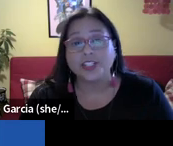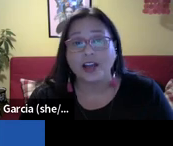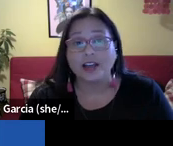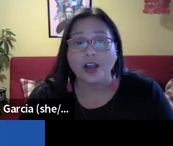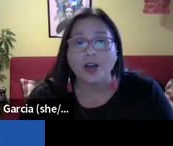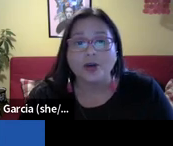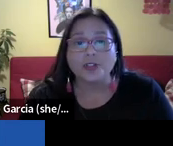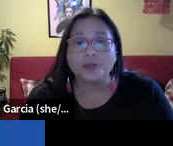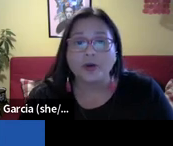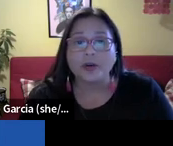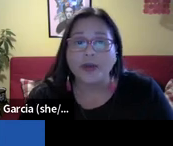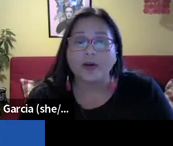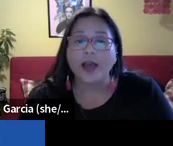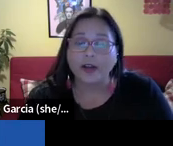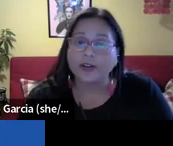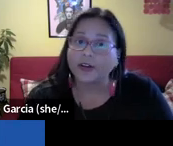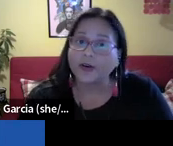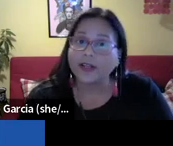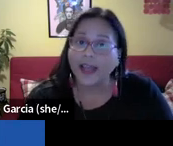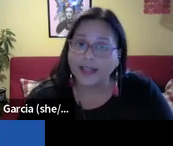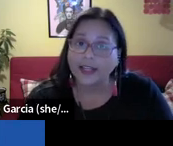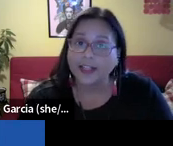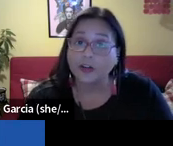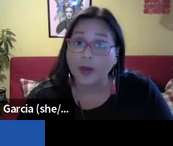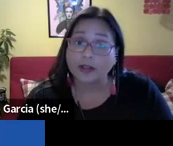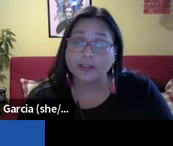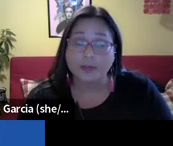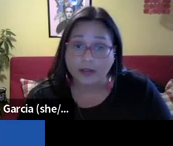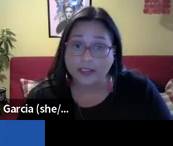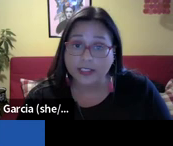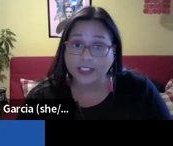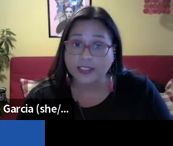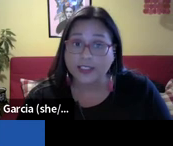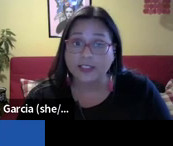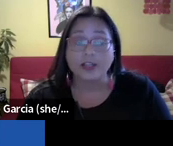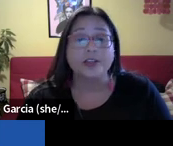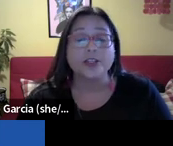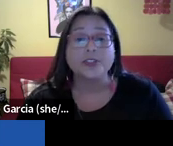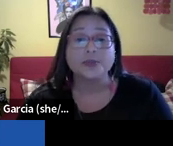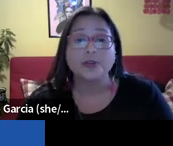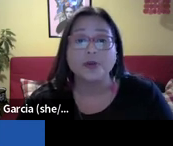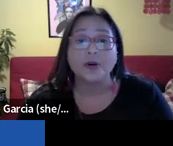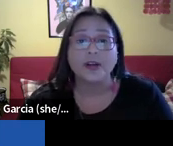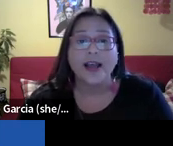ACLU of Oregon. Earlier, you heard from our executive director, Sandy Chung, who spoke about how the current